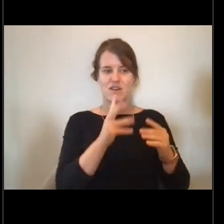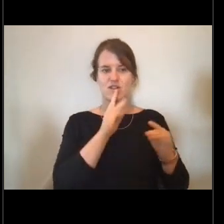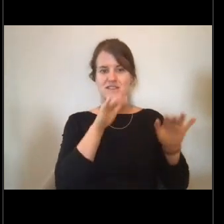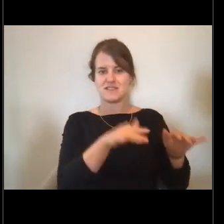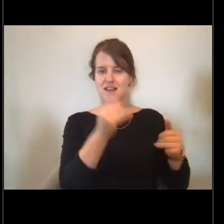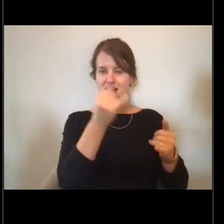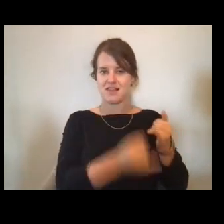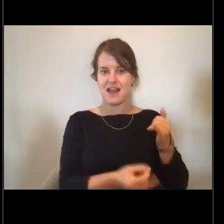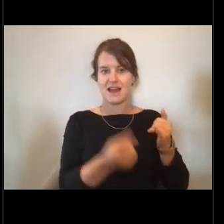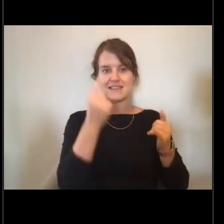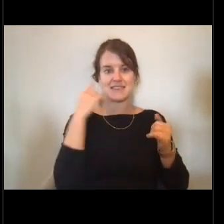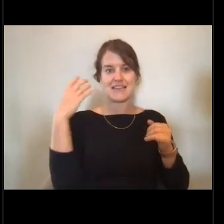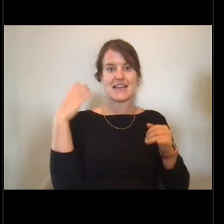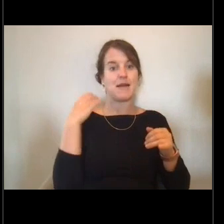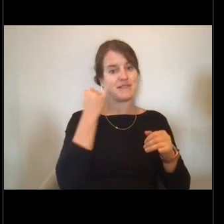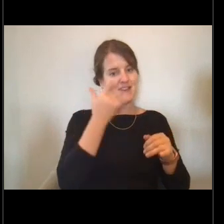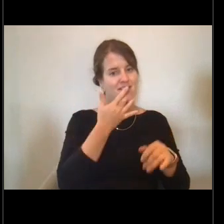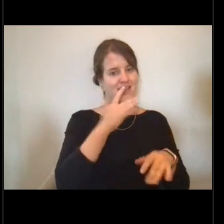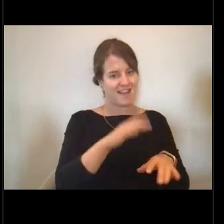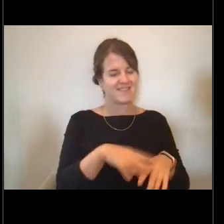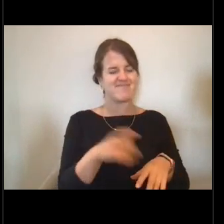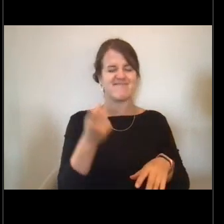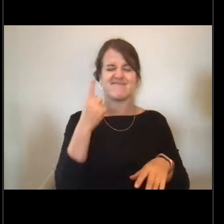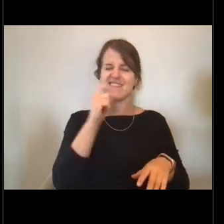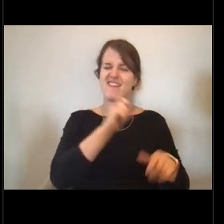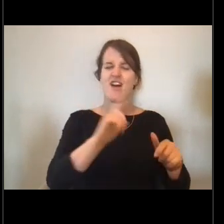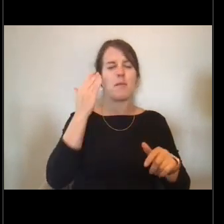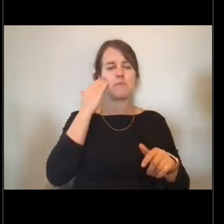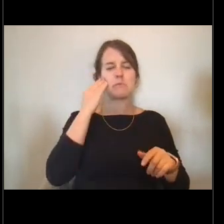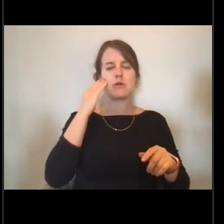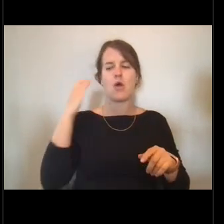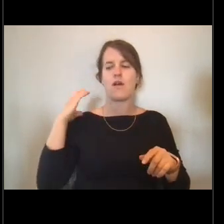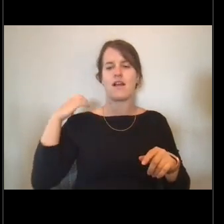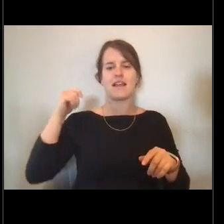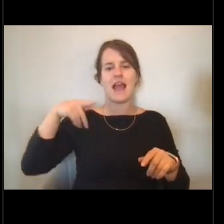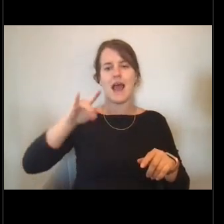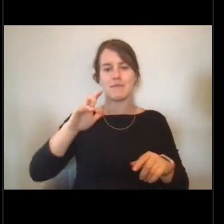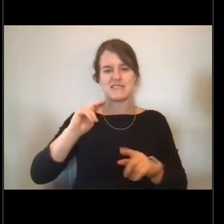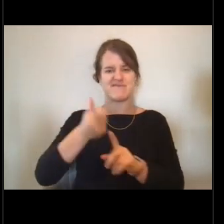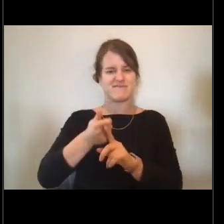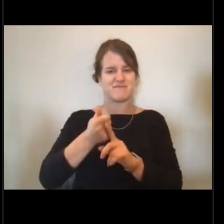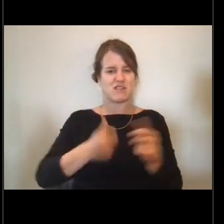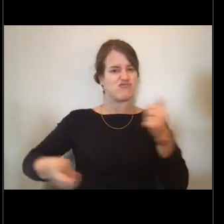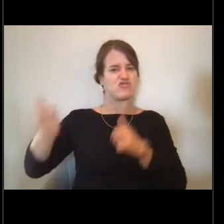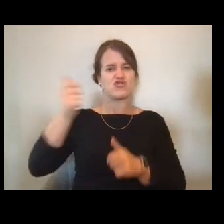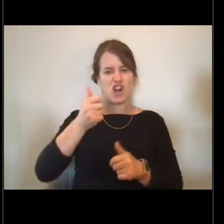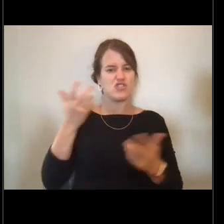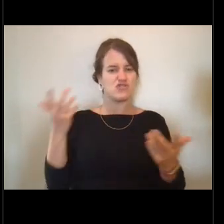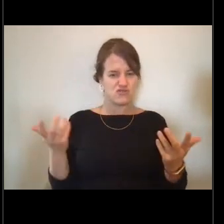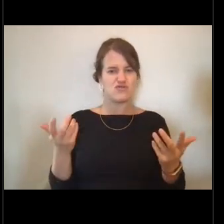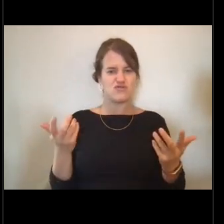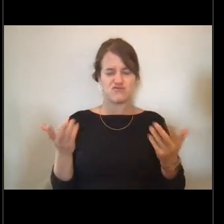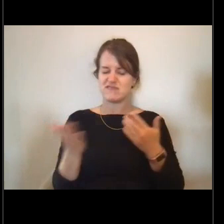And everybody knows the captain is in charge. The captain is in charge whether things are going great